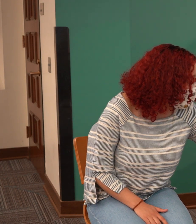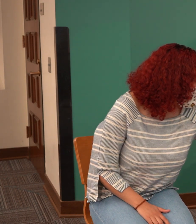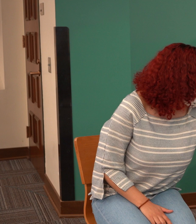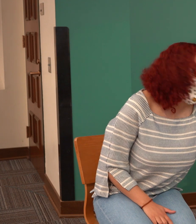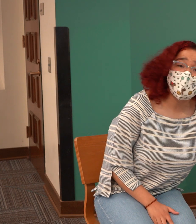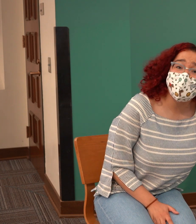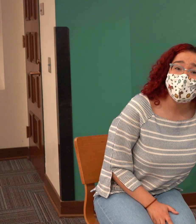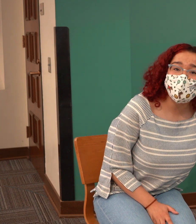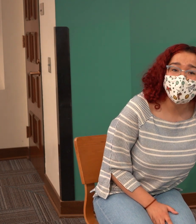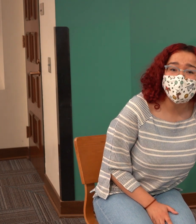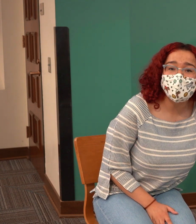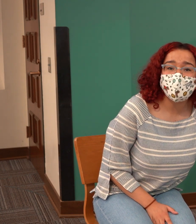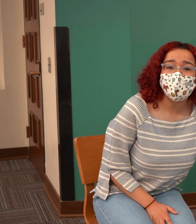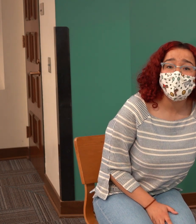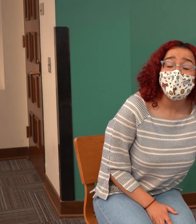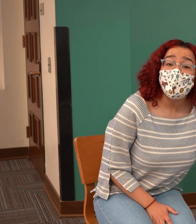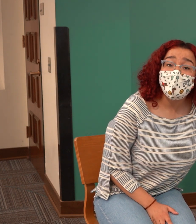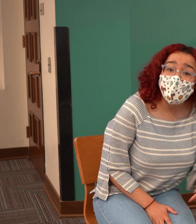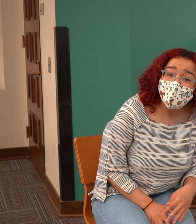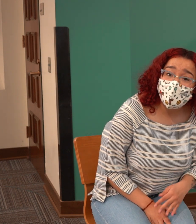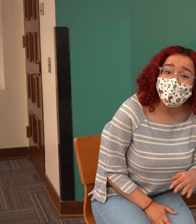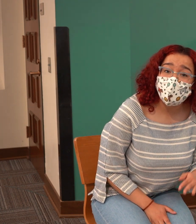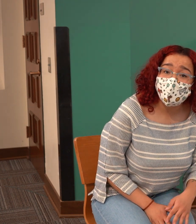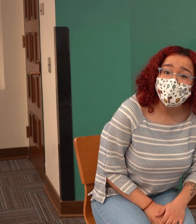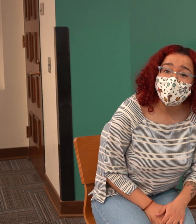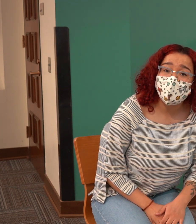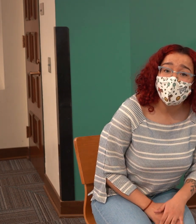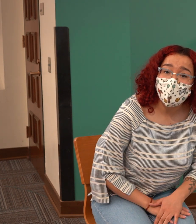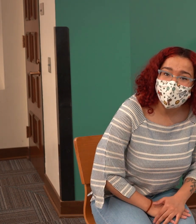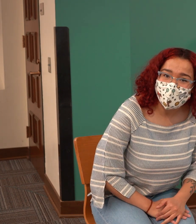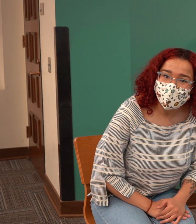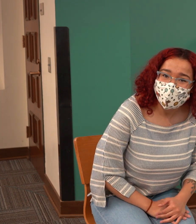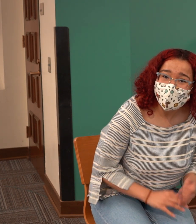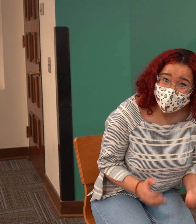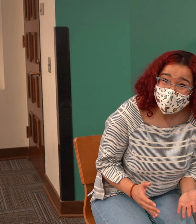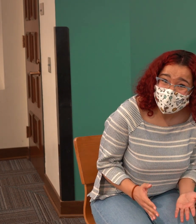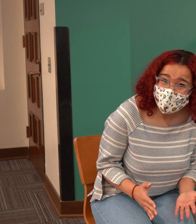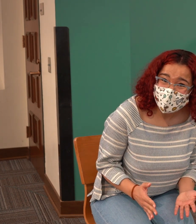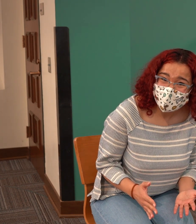And for this story time we're gonna make stories of our own, isn't that exciting?